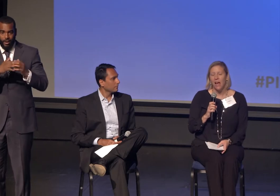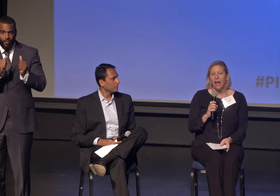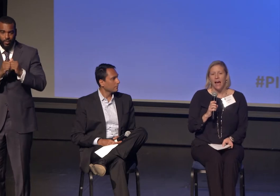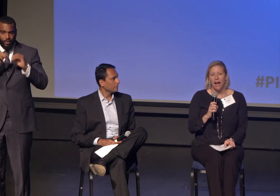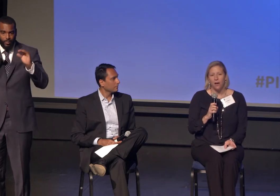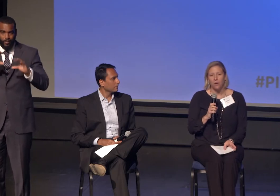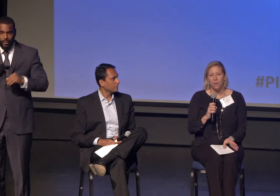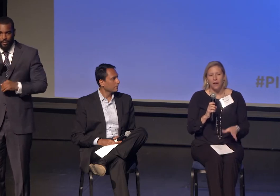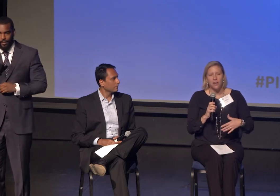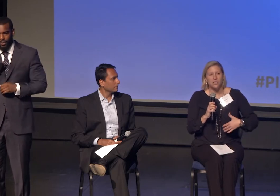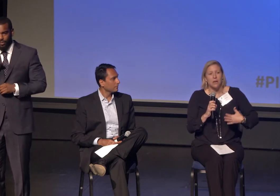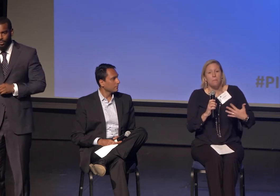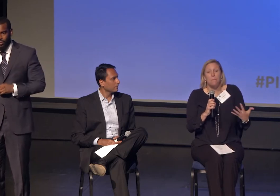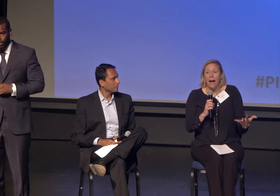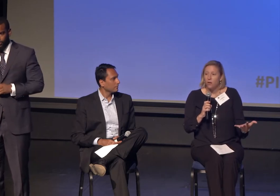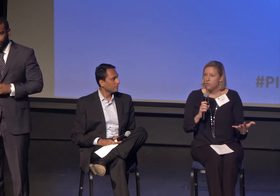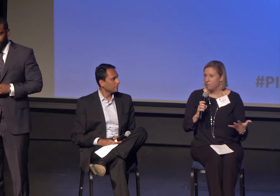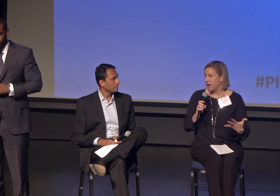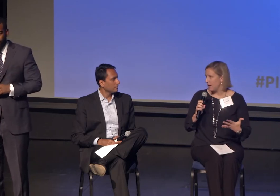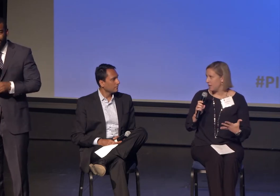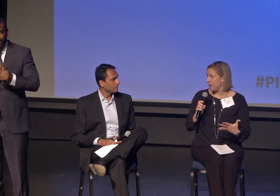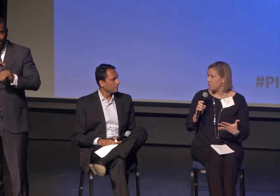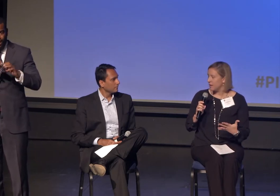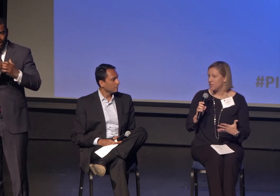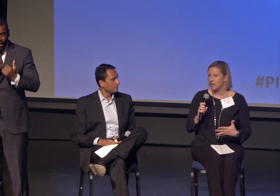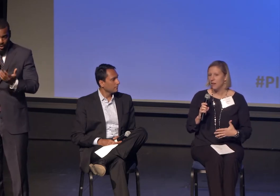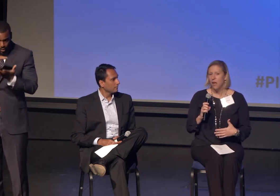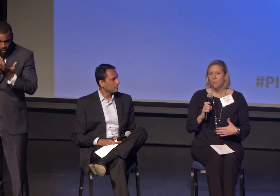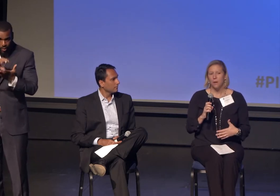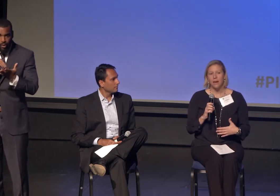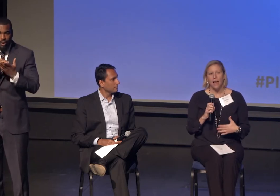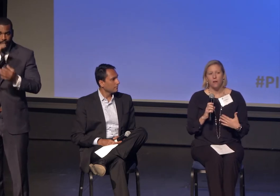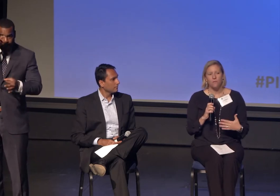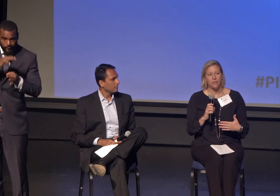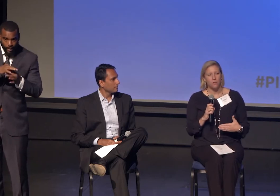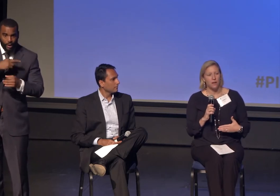how not just about faith and religion, but how faith and religion